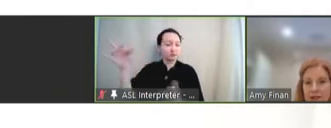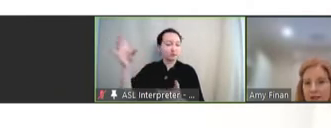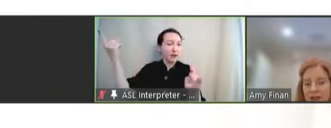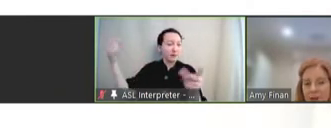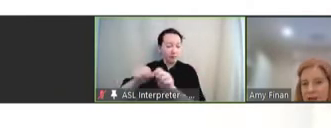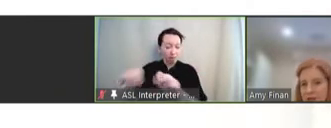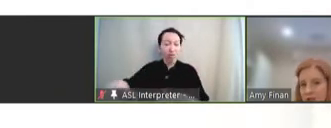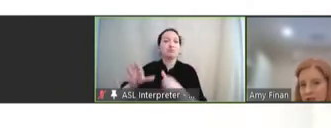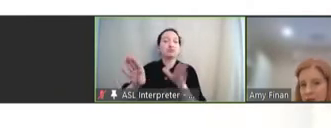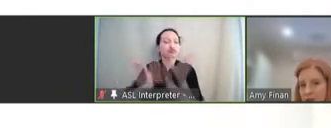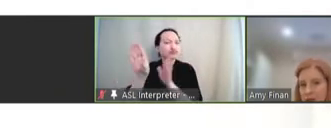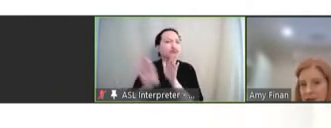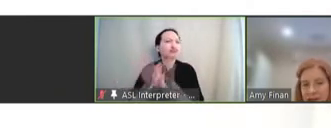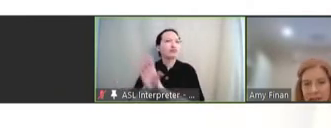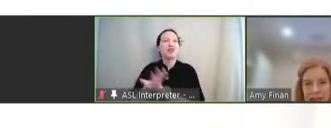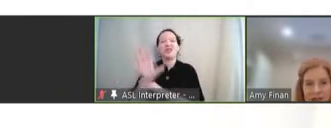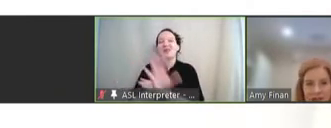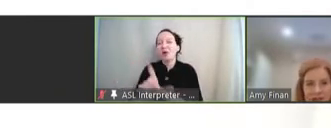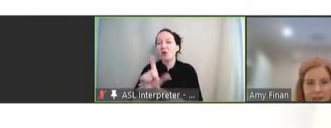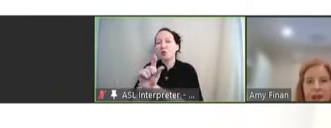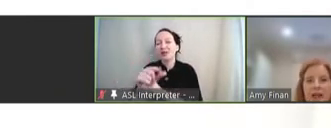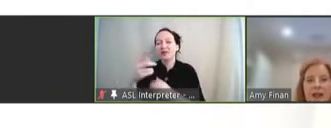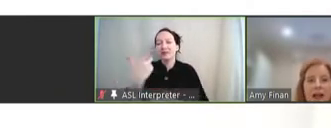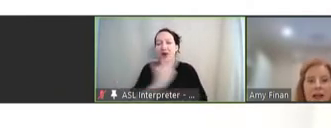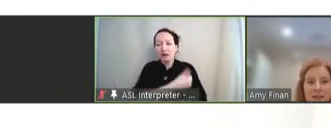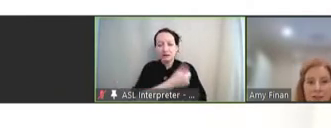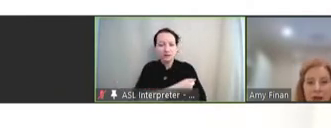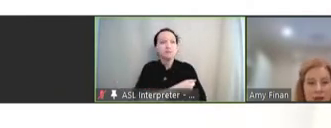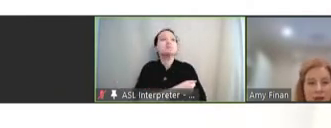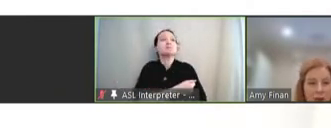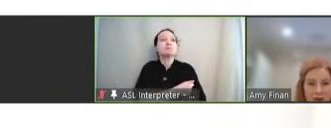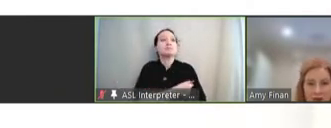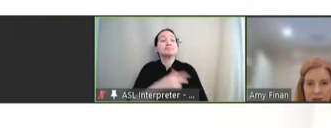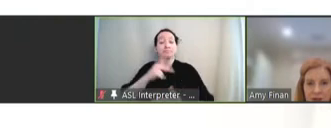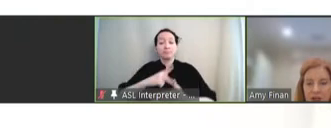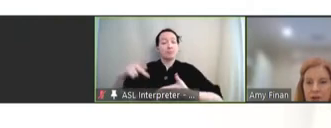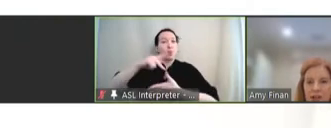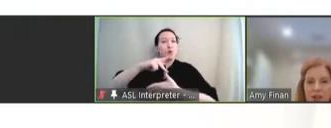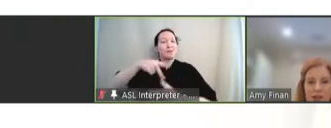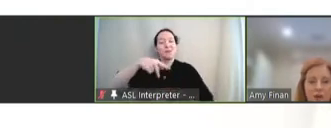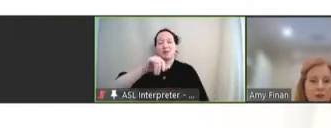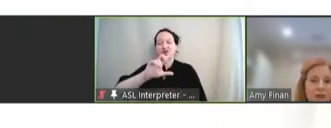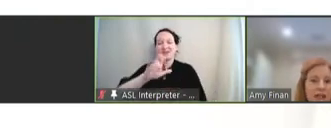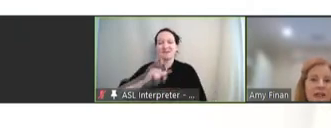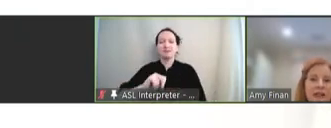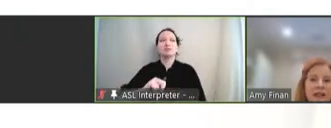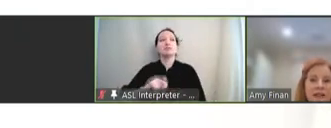the development of over 20 vaccine candidates against priority pathogens including Chikungunya,